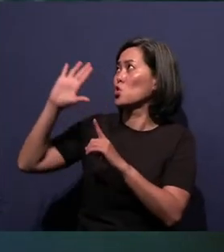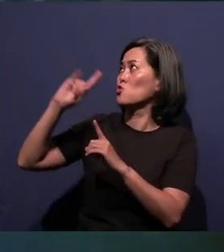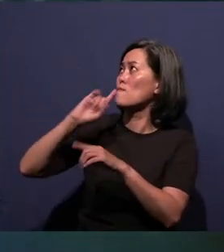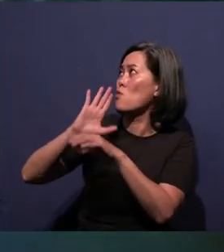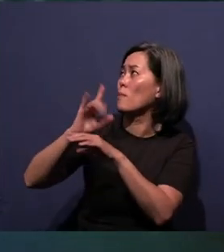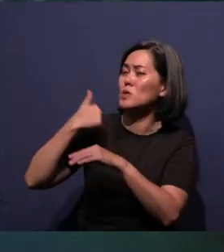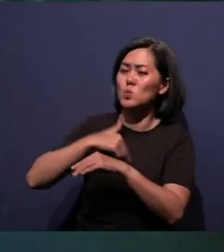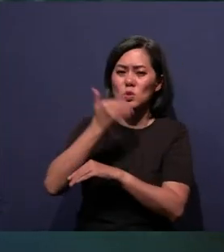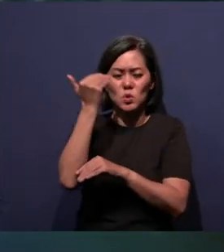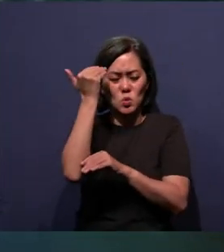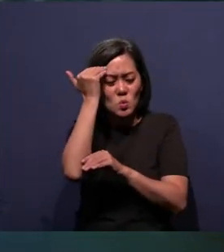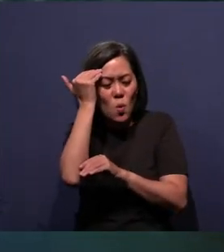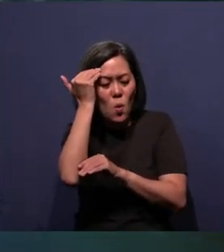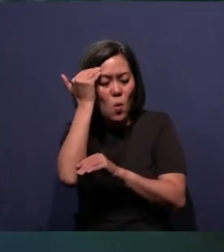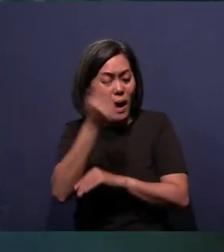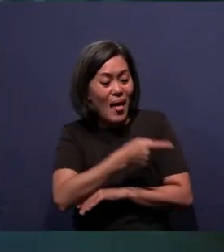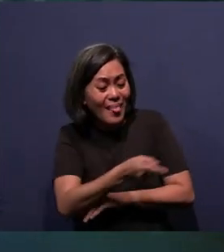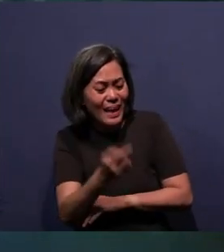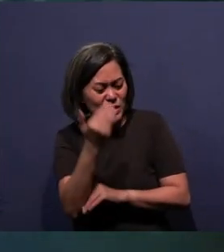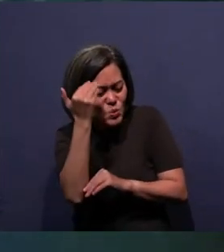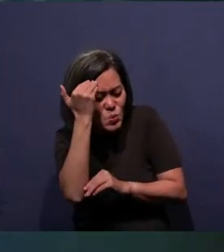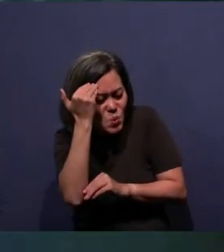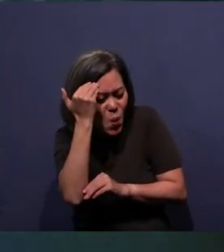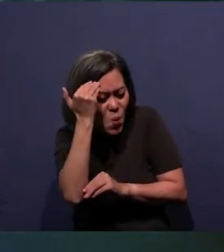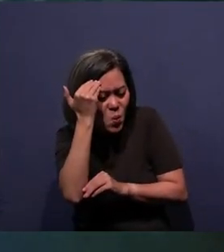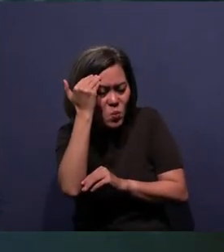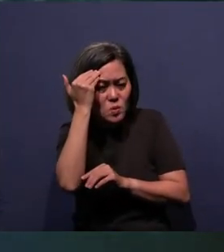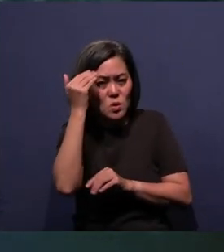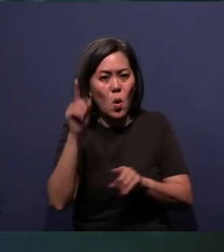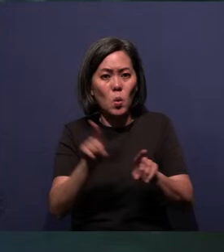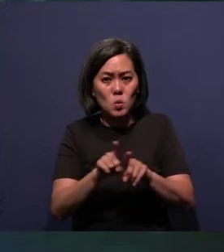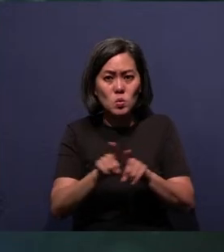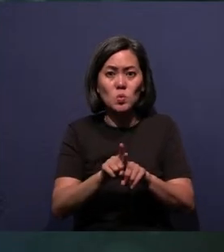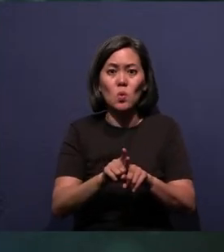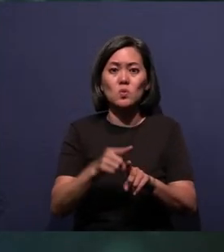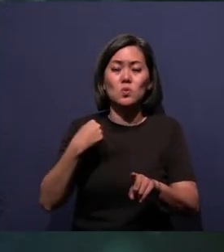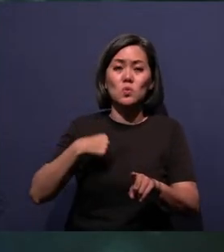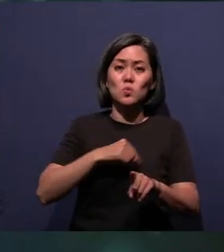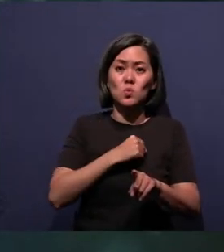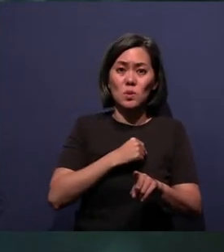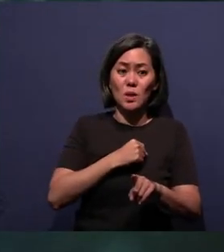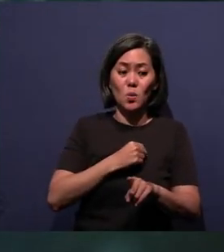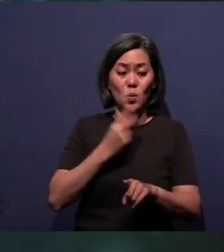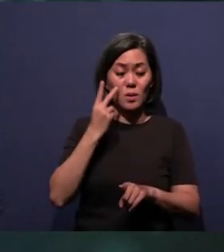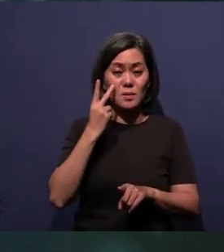know that… they know that we will see Thang again in heaven.